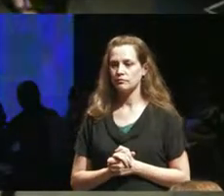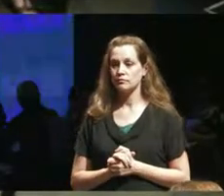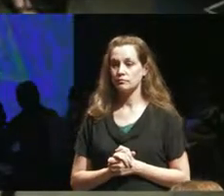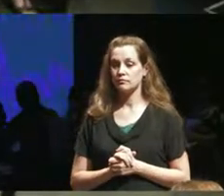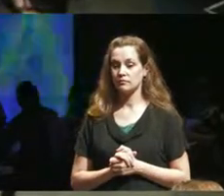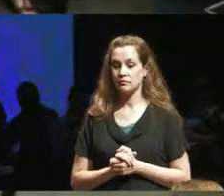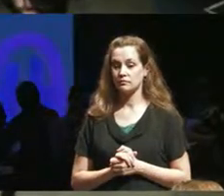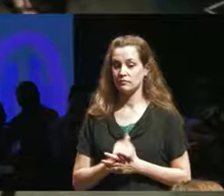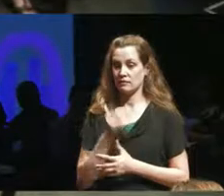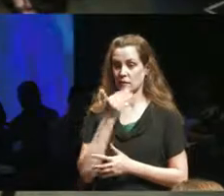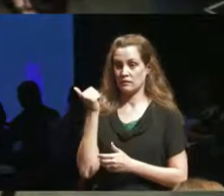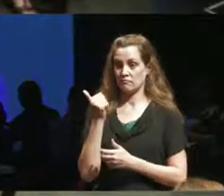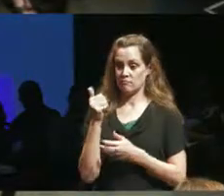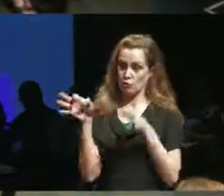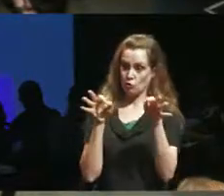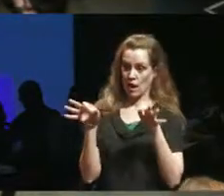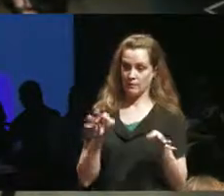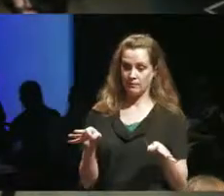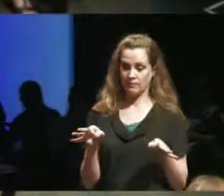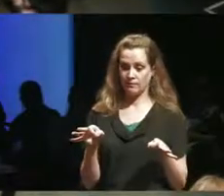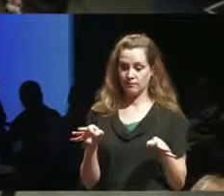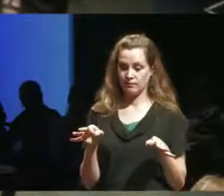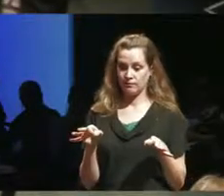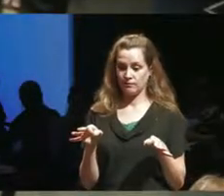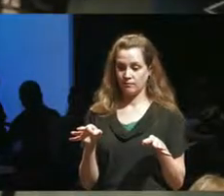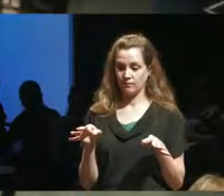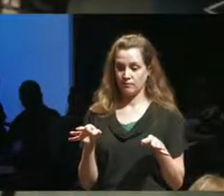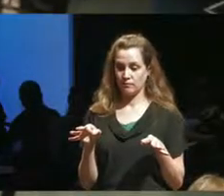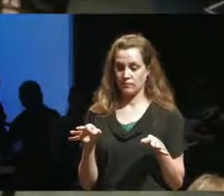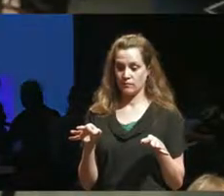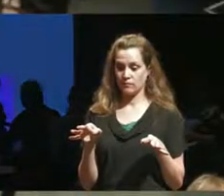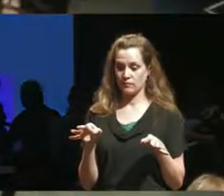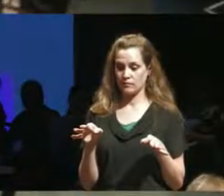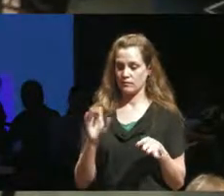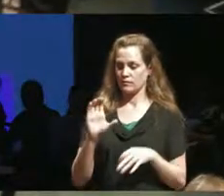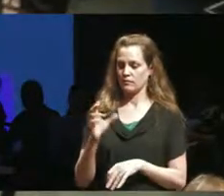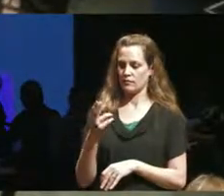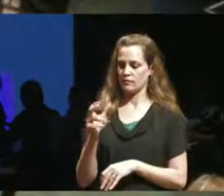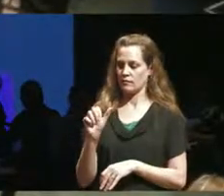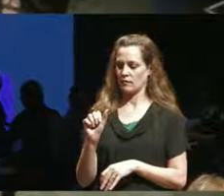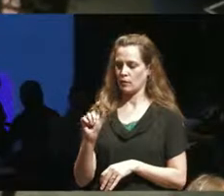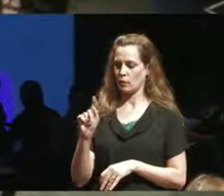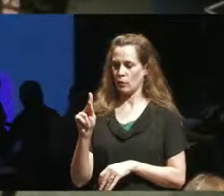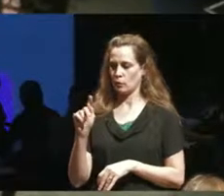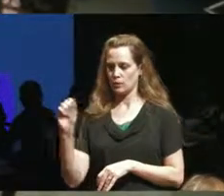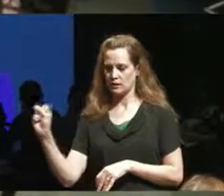experience well in the words of the couch Theatre general manager and the